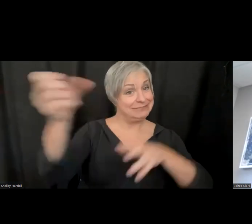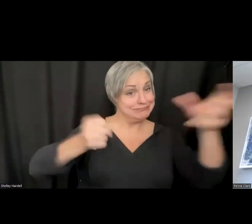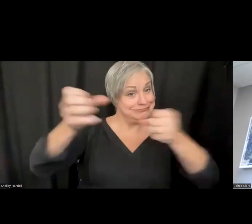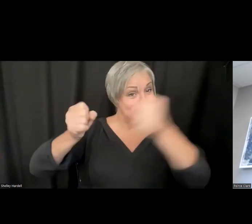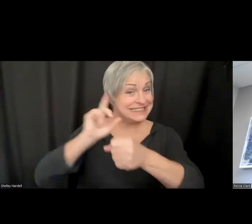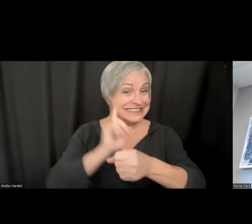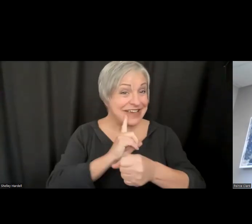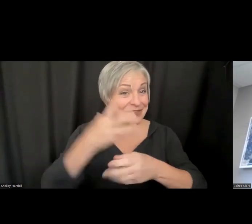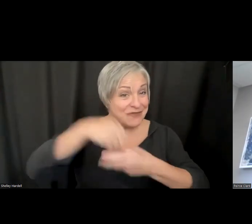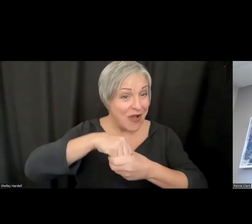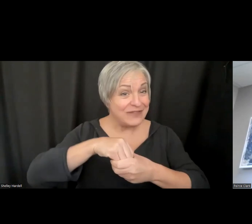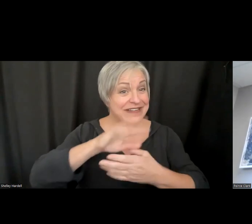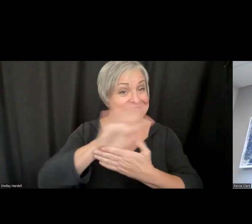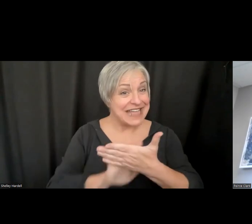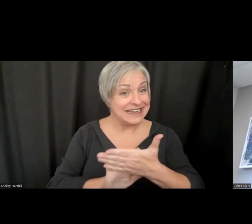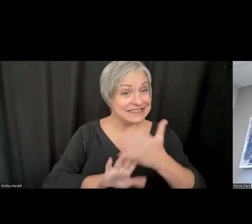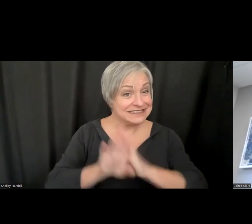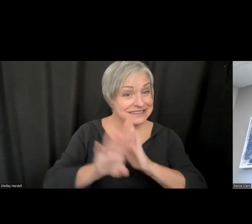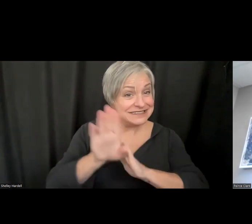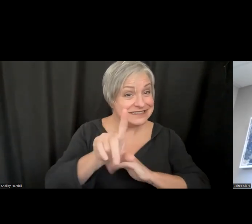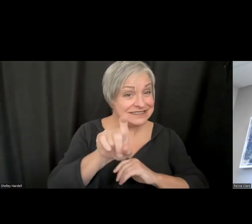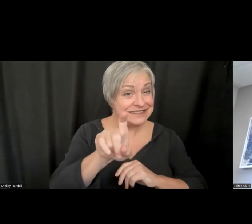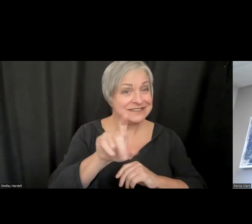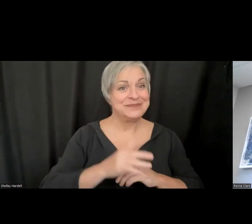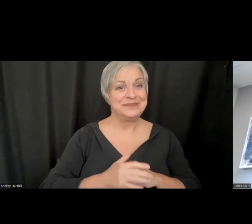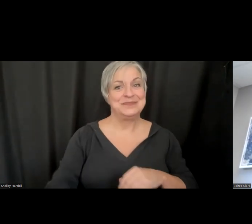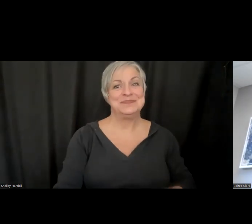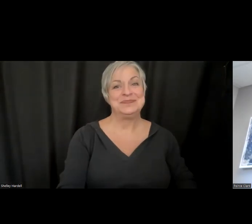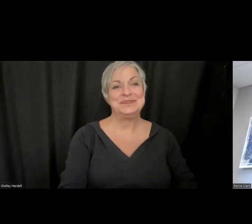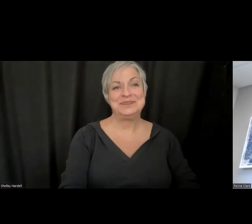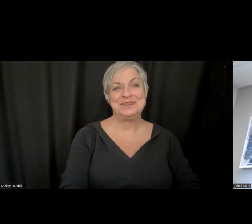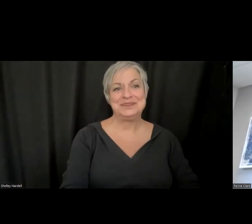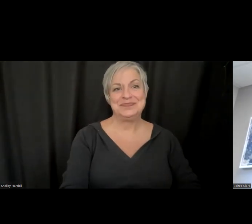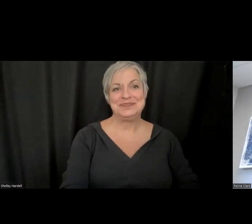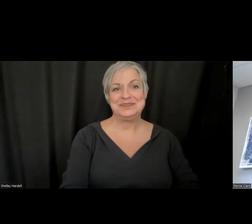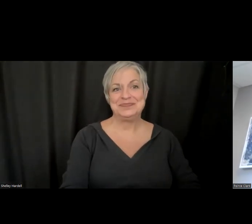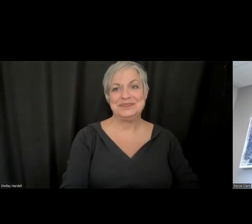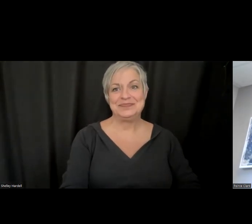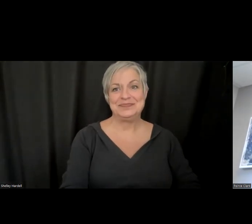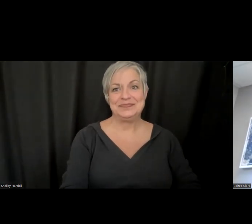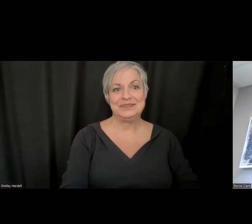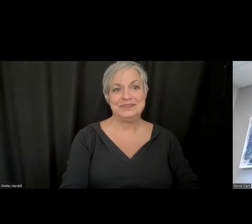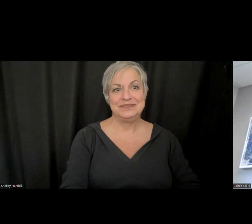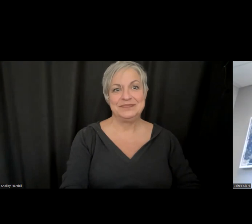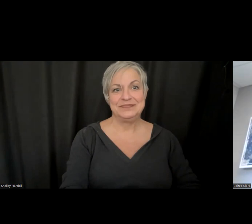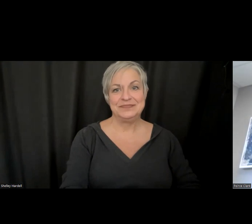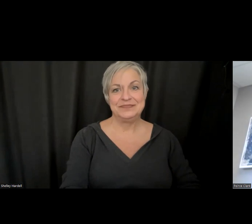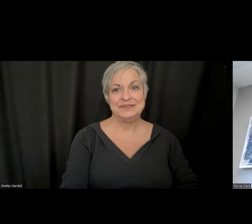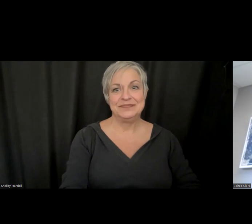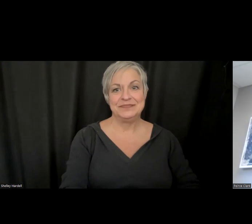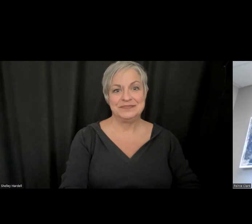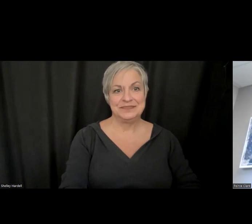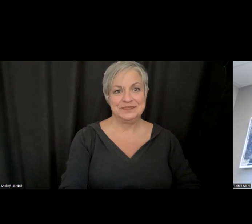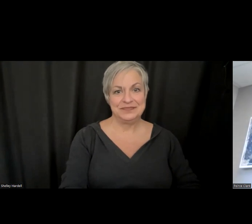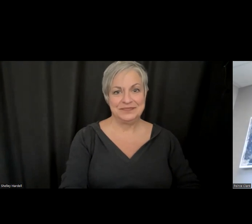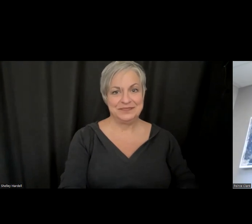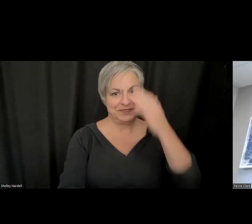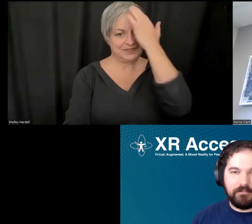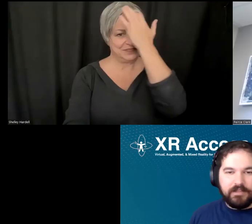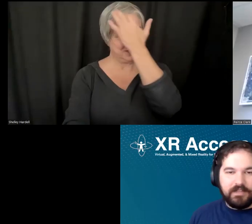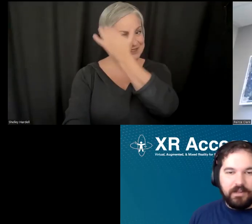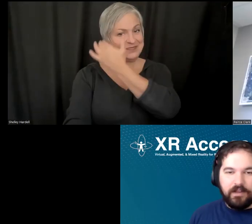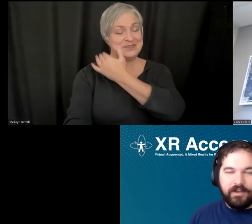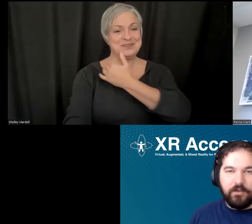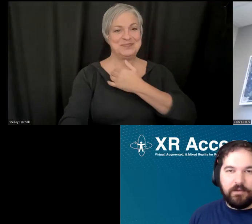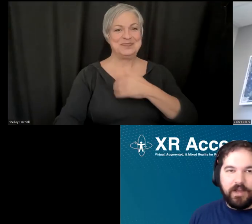development? >> Dylan: This is Dylan. We